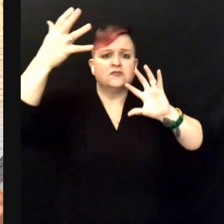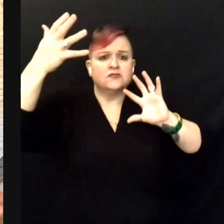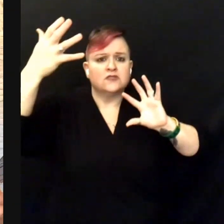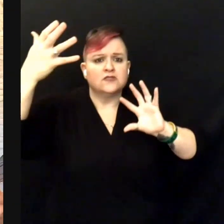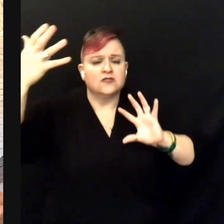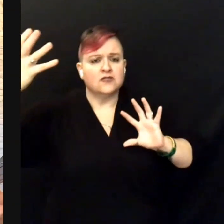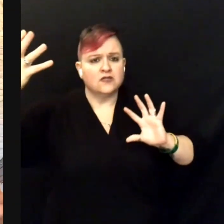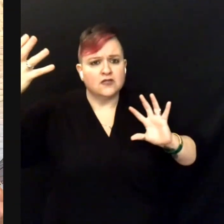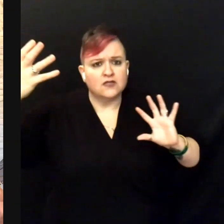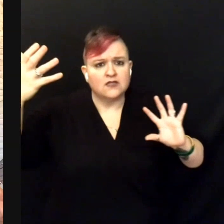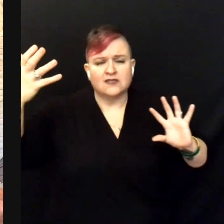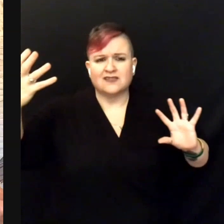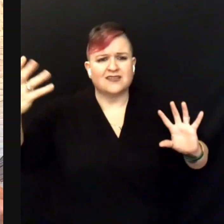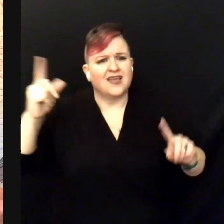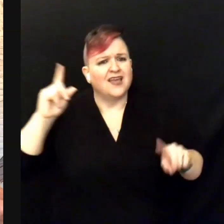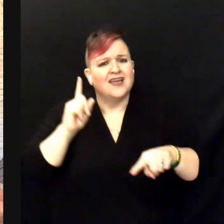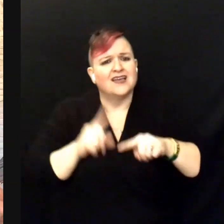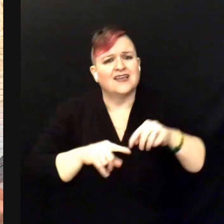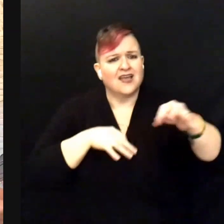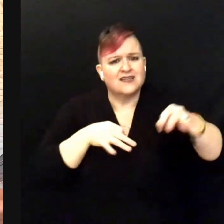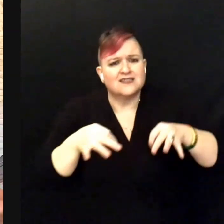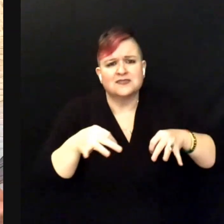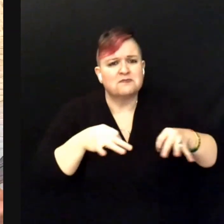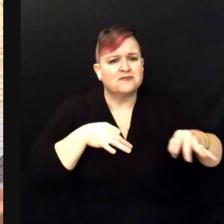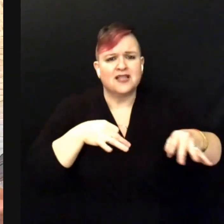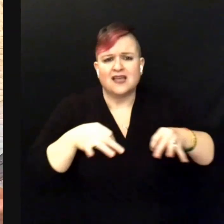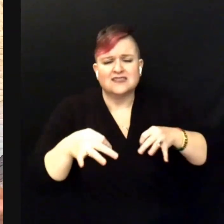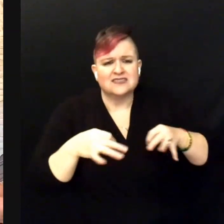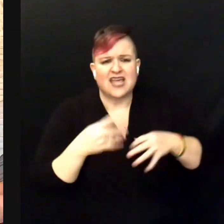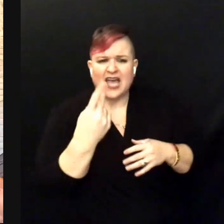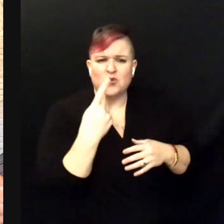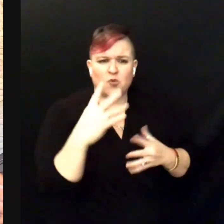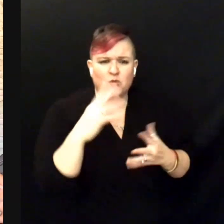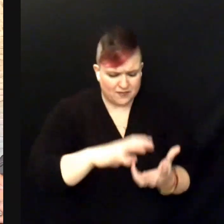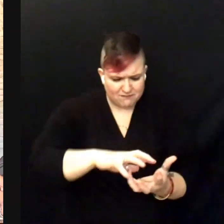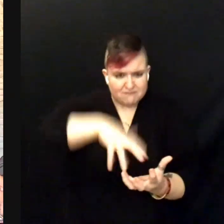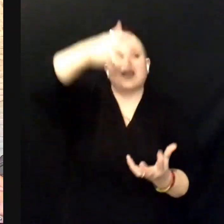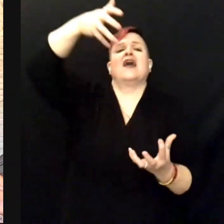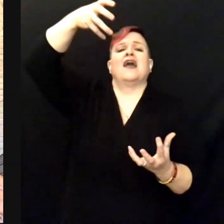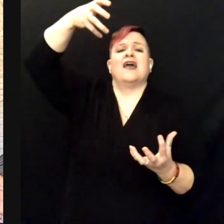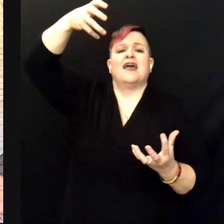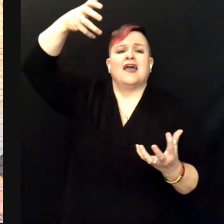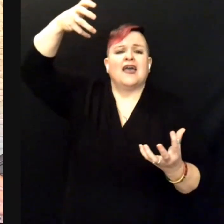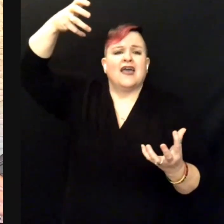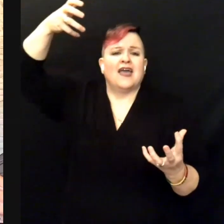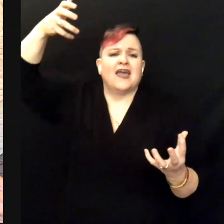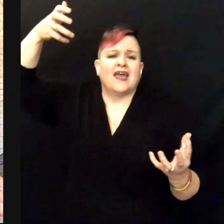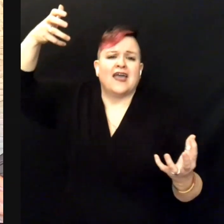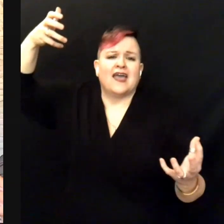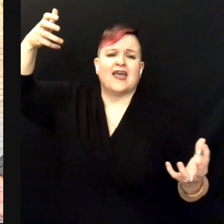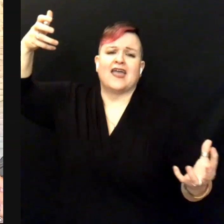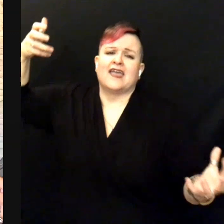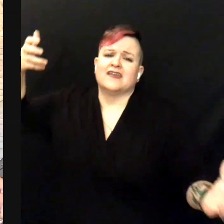Can't explain the mess that we made